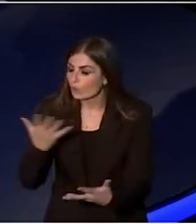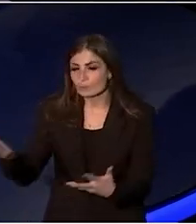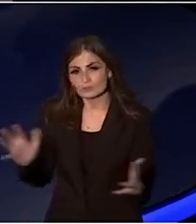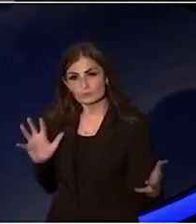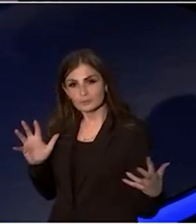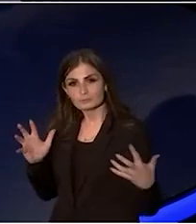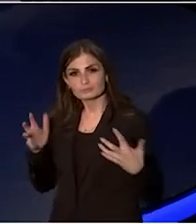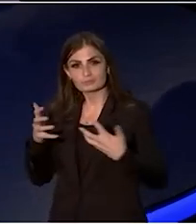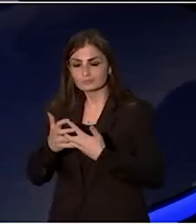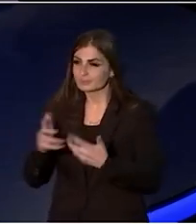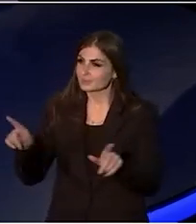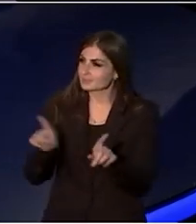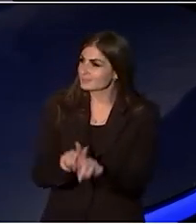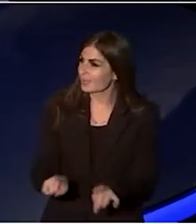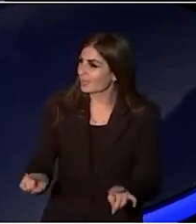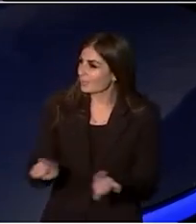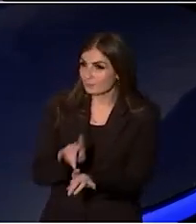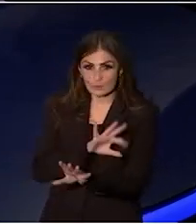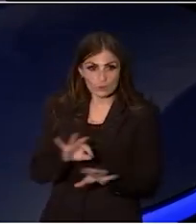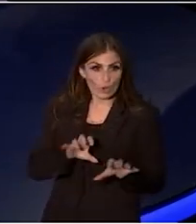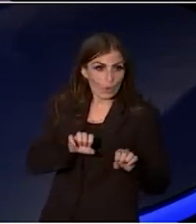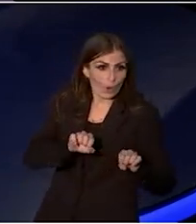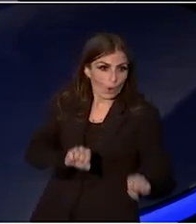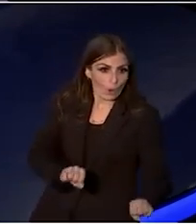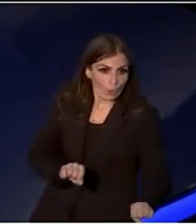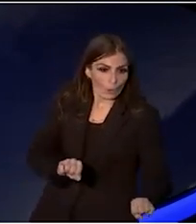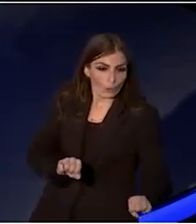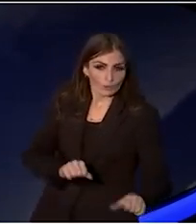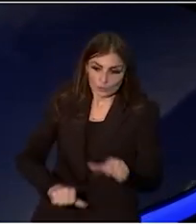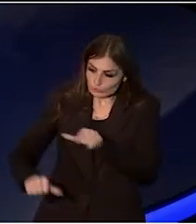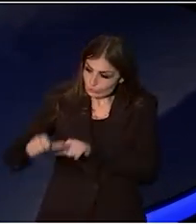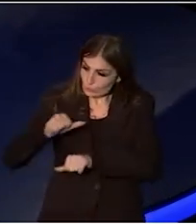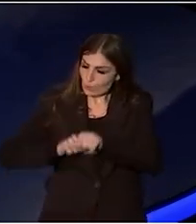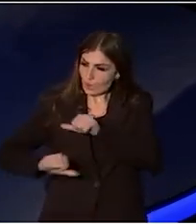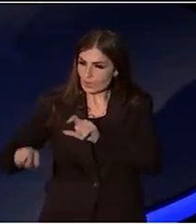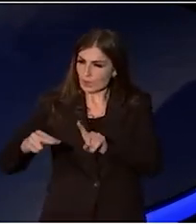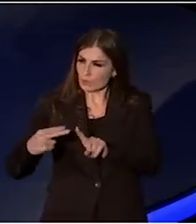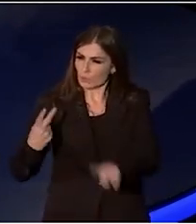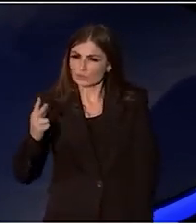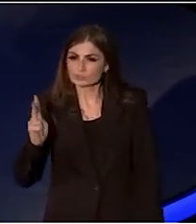There was no pause, there was no rewind, There was no chance to go back and see the identical show.